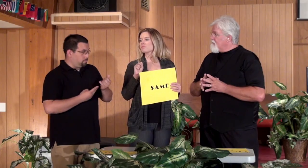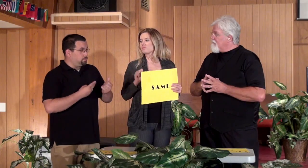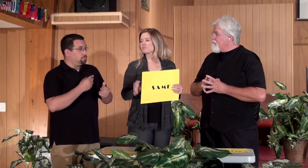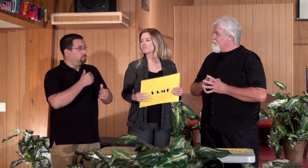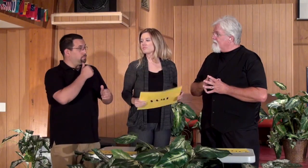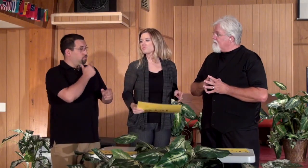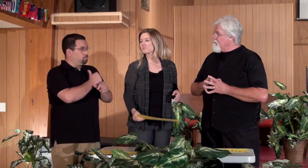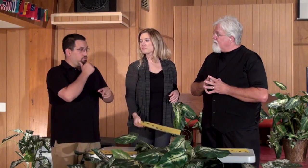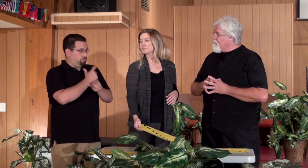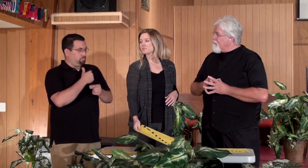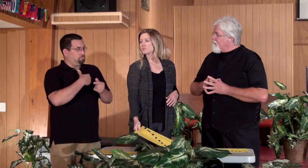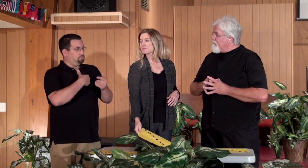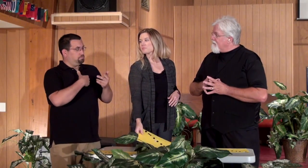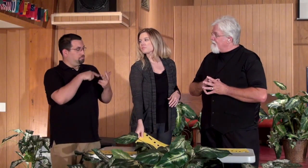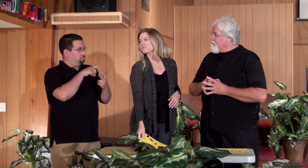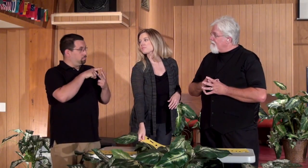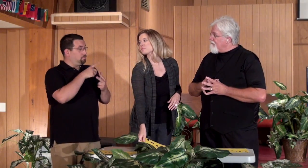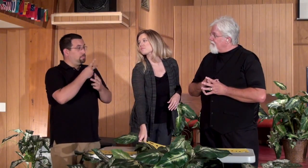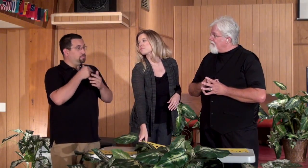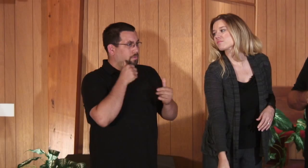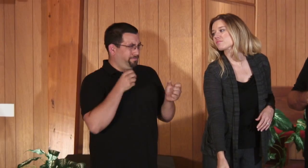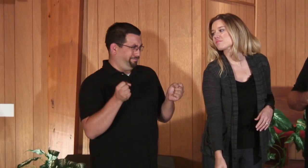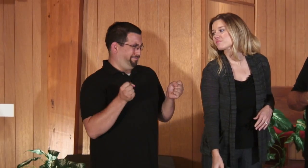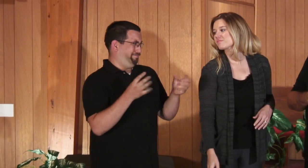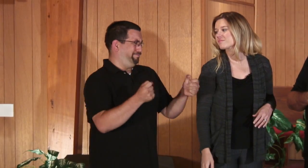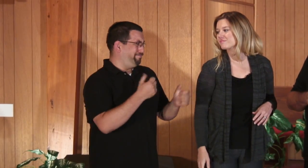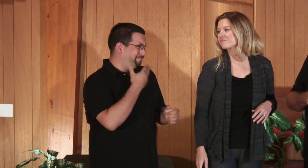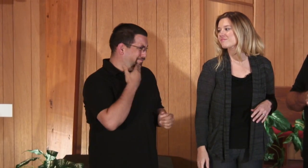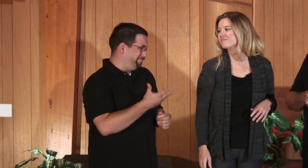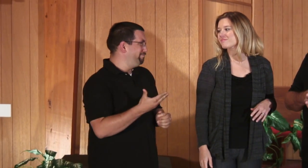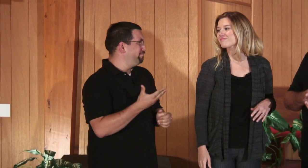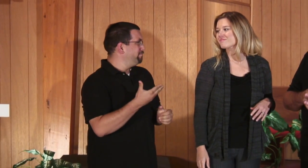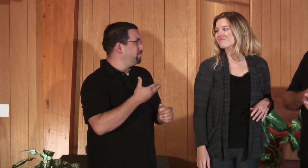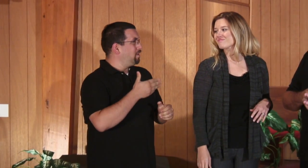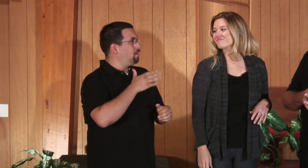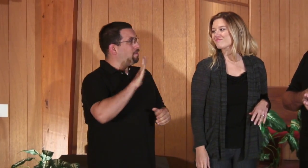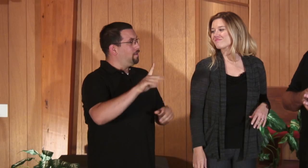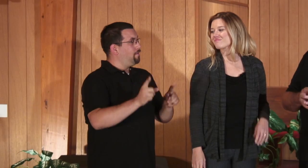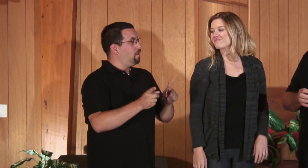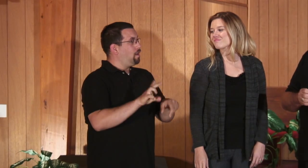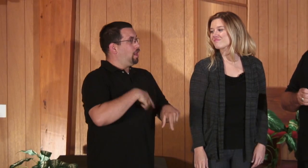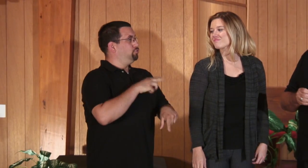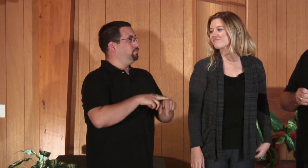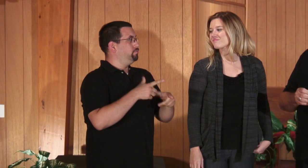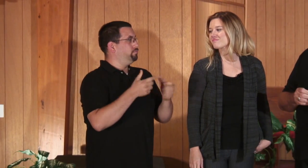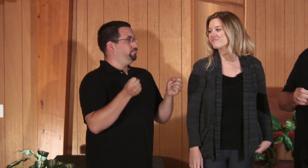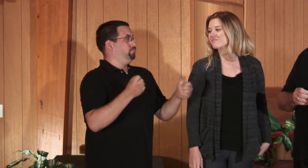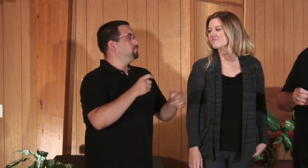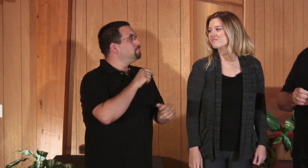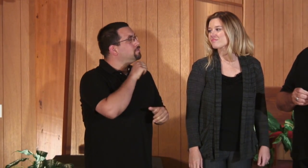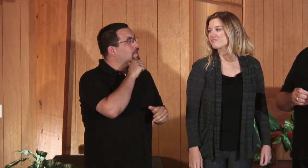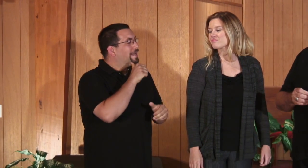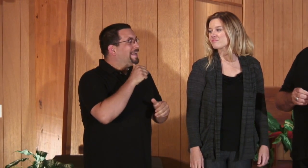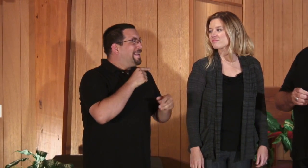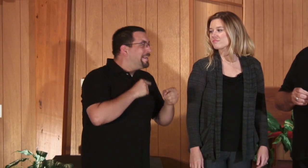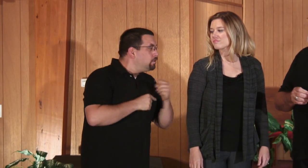Ryan: Both sisters are proficient in sign language really strong. They're really natural